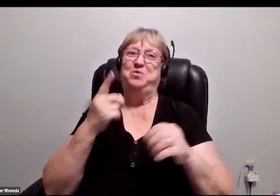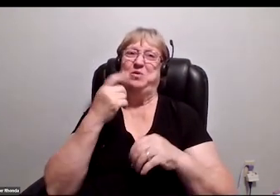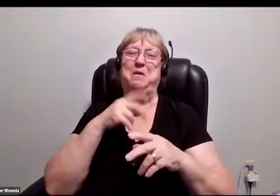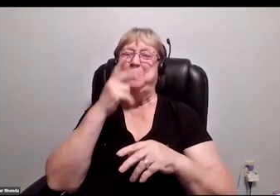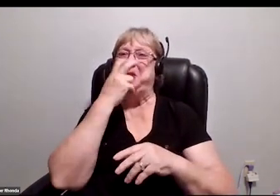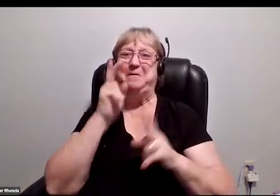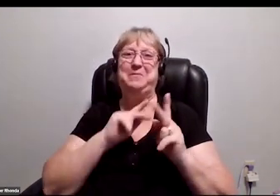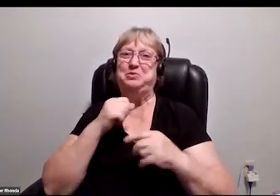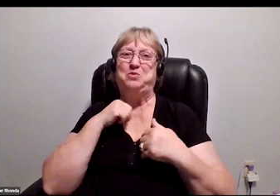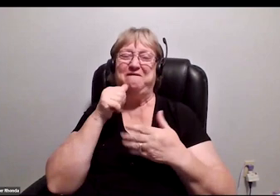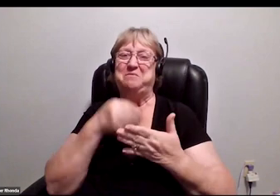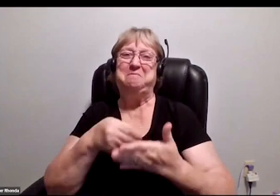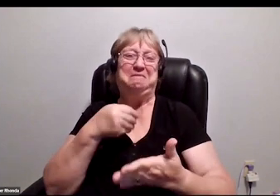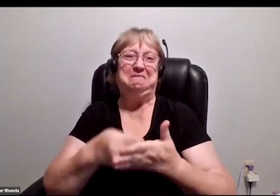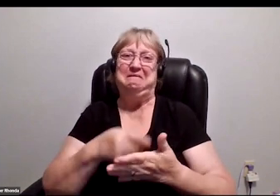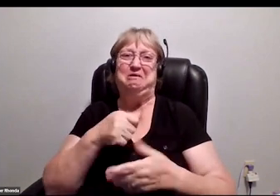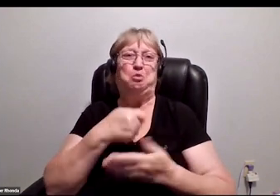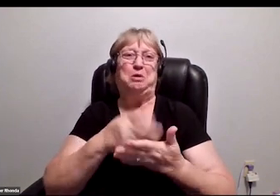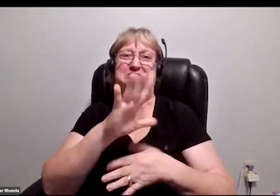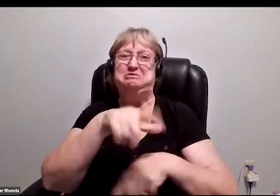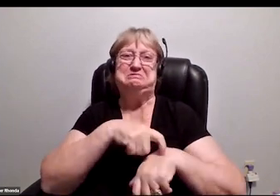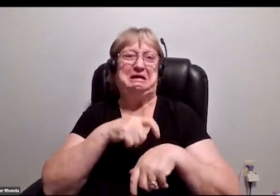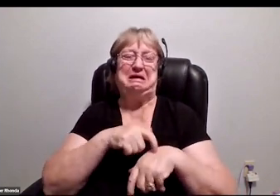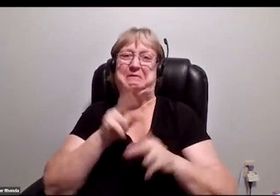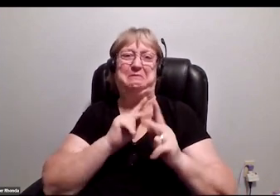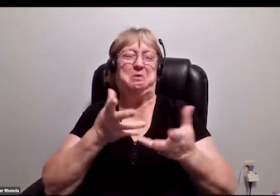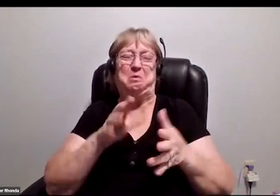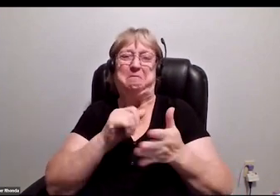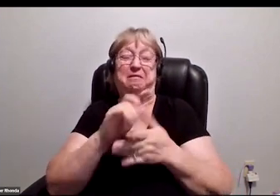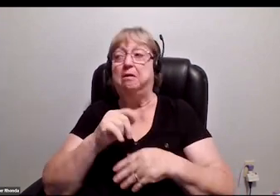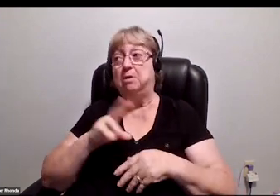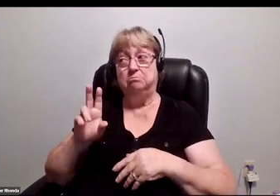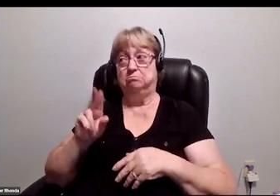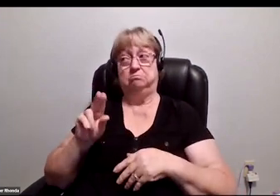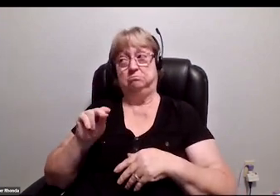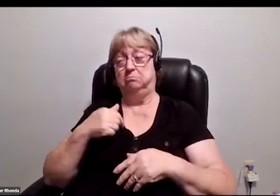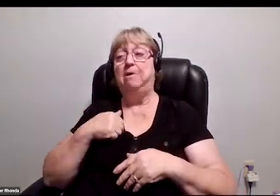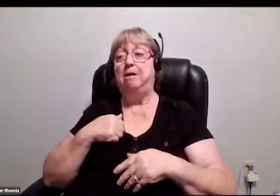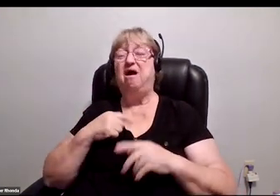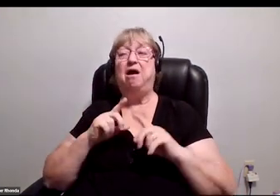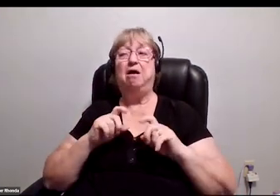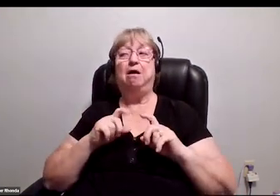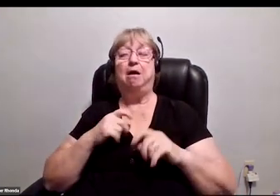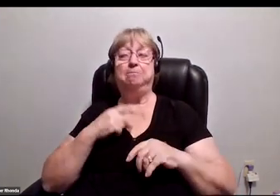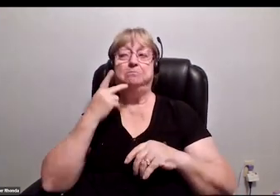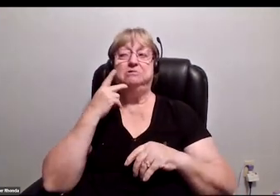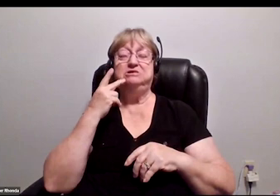Blind folks don't have money, you're wasting your time." I said, "No, I'm going to try it out," and we made